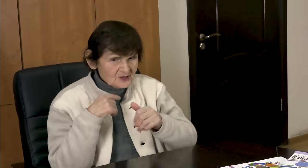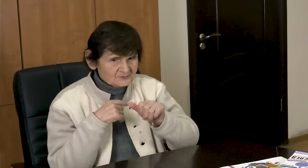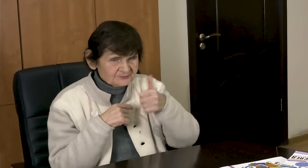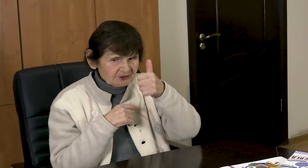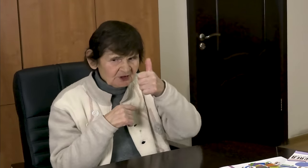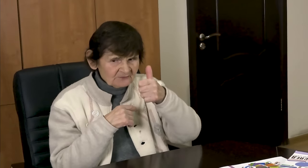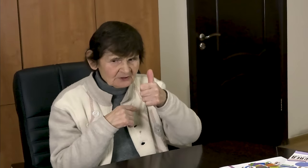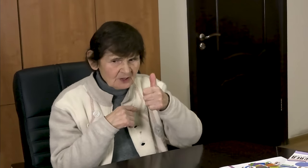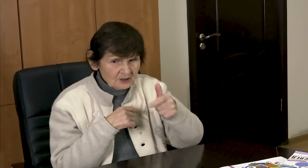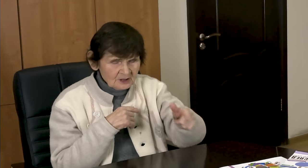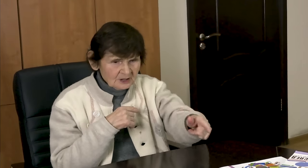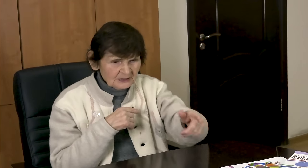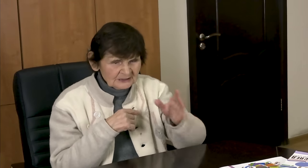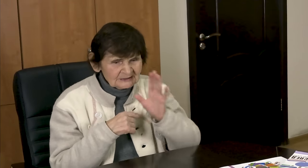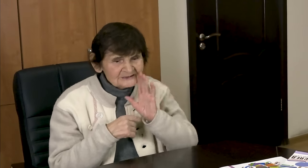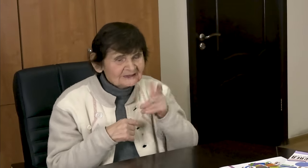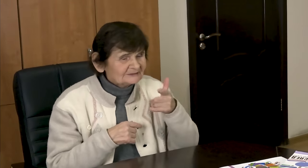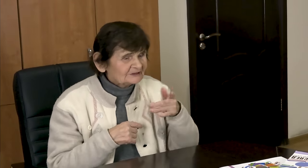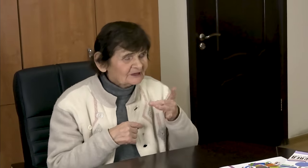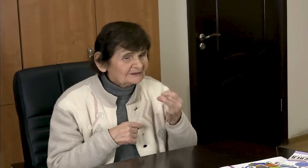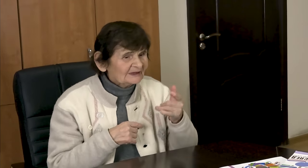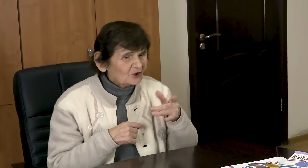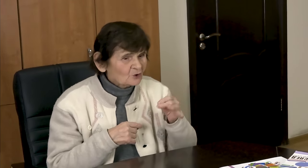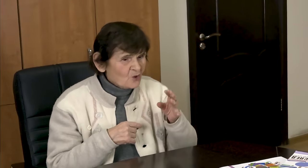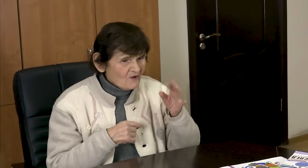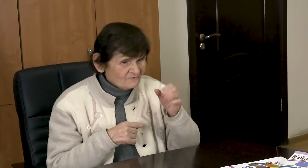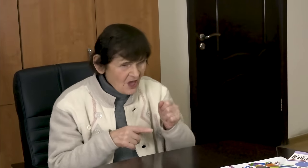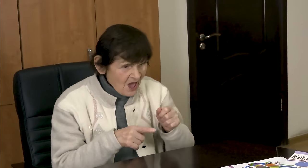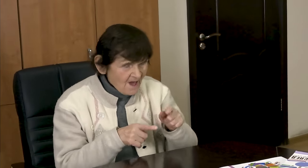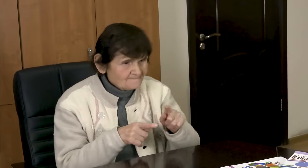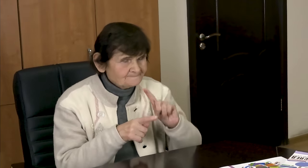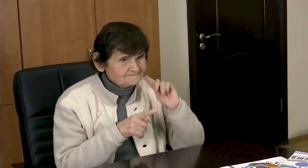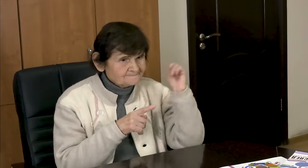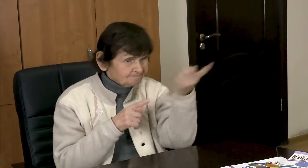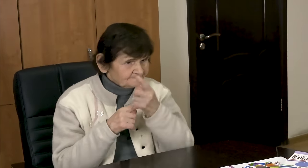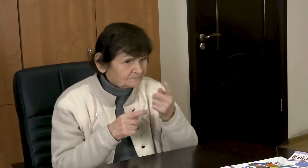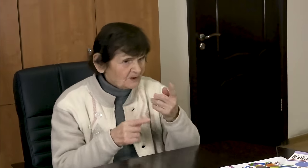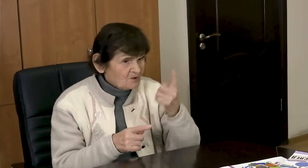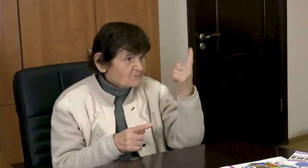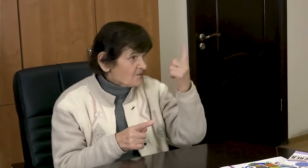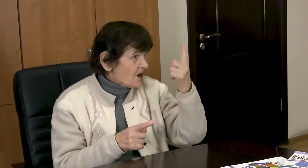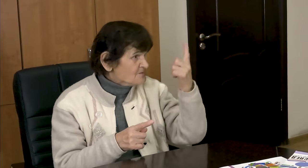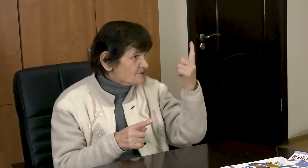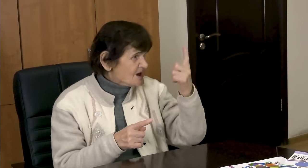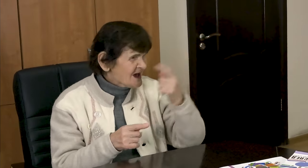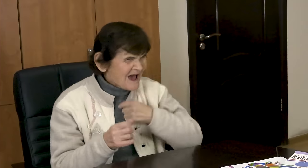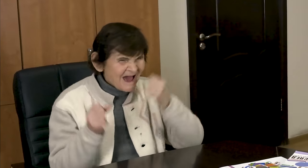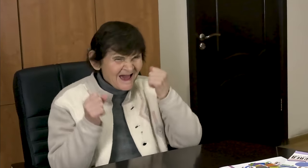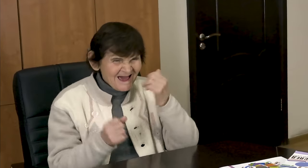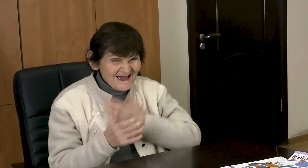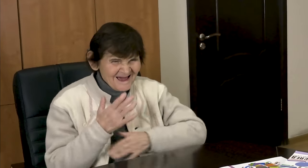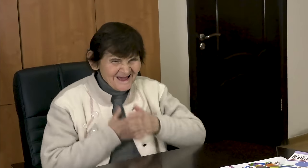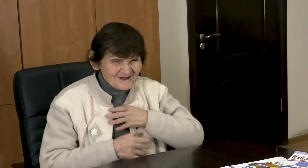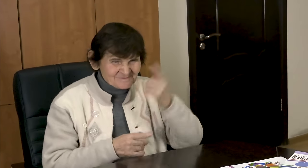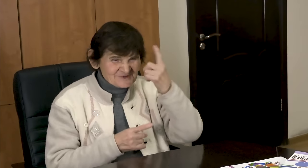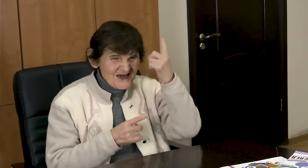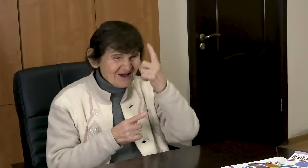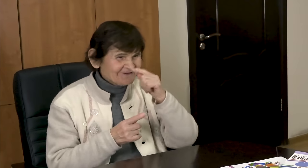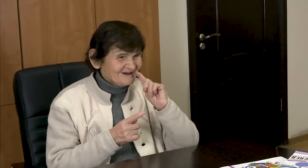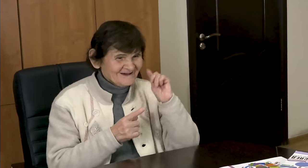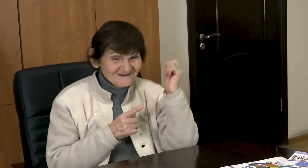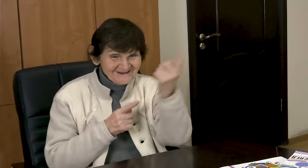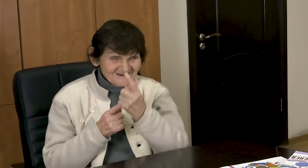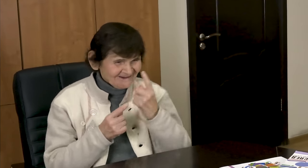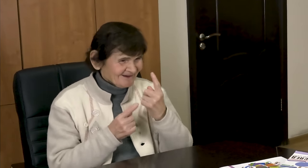The first - Grigorieva - ran the first stage, winning it.